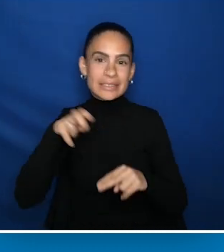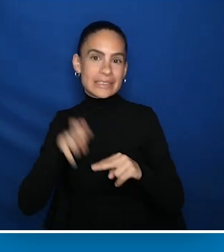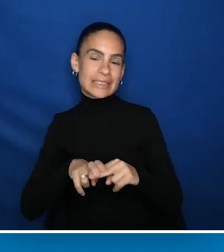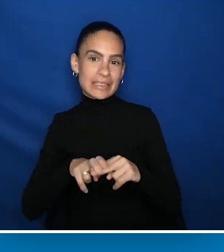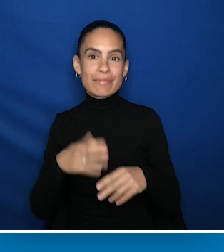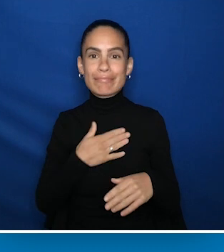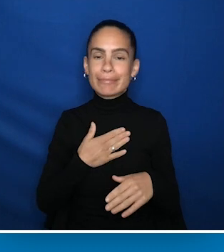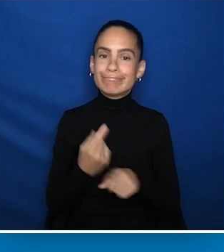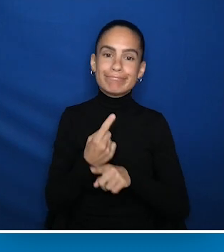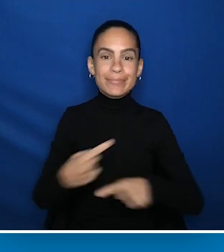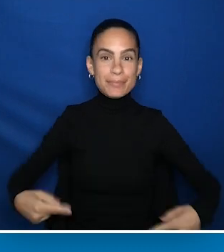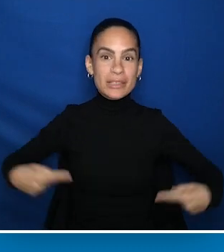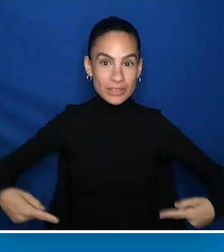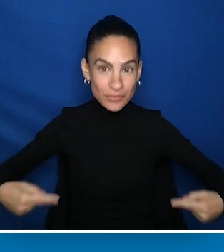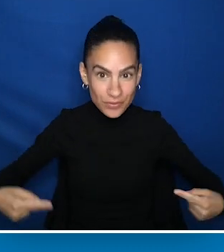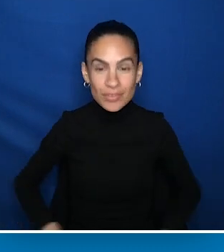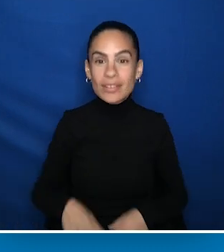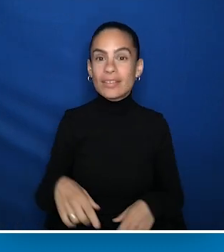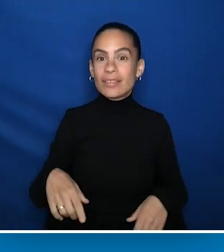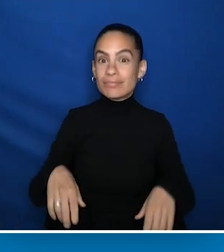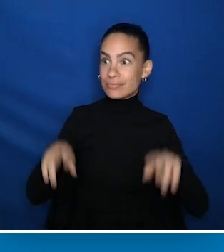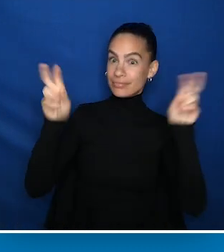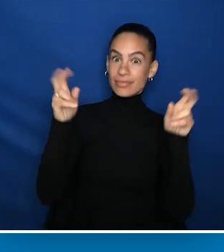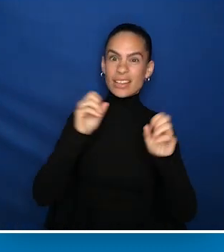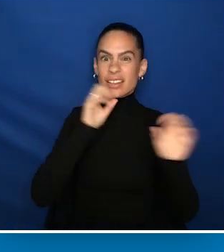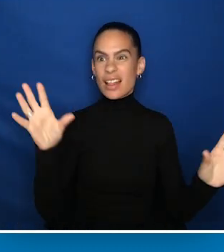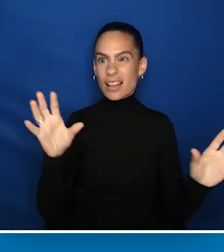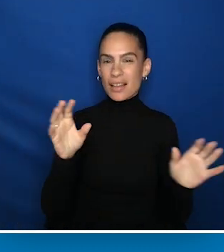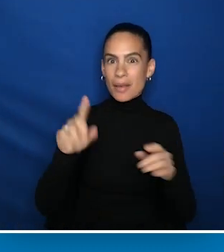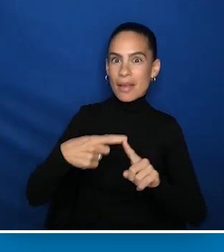Nothing about us without us, a famed mantra for our community, also means in research.